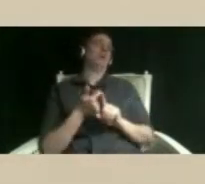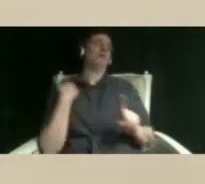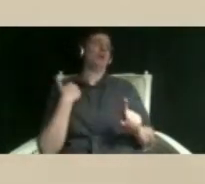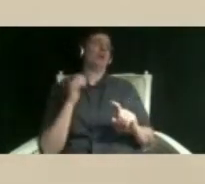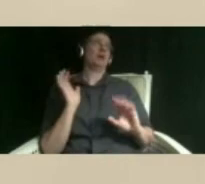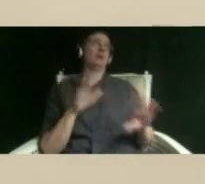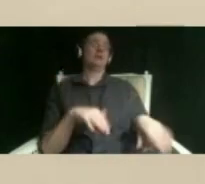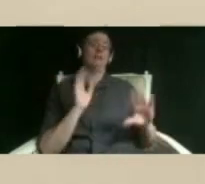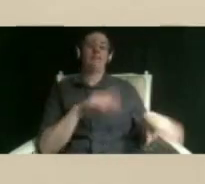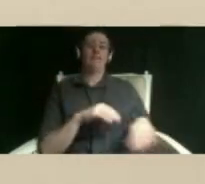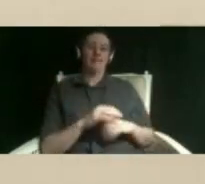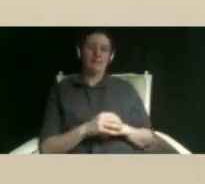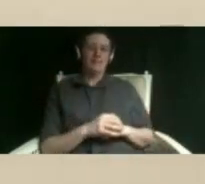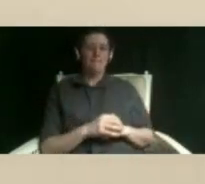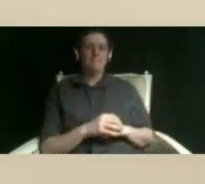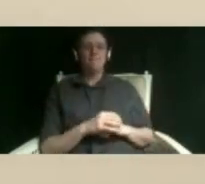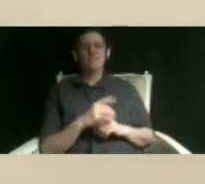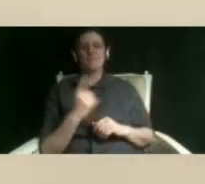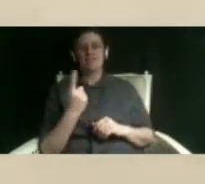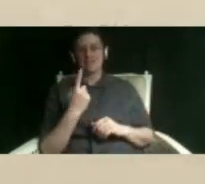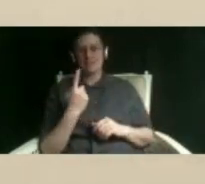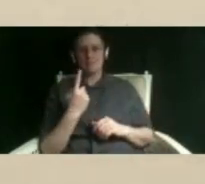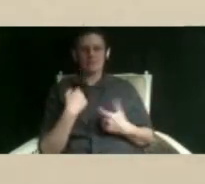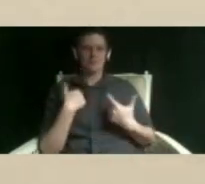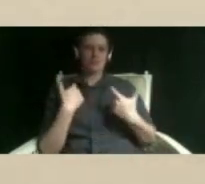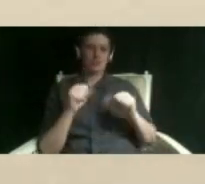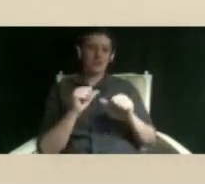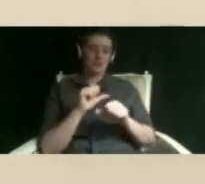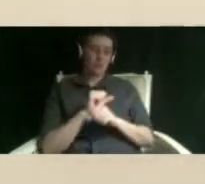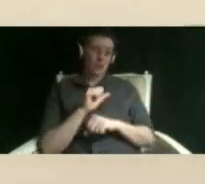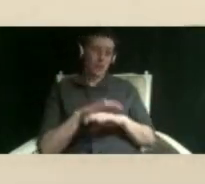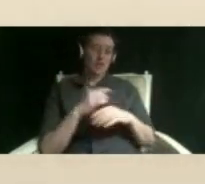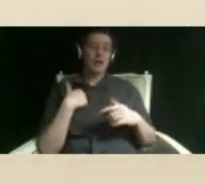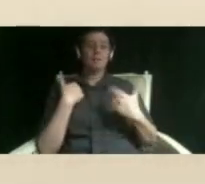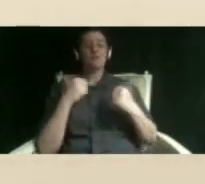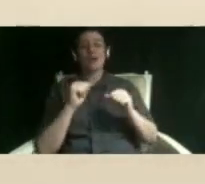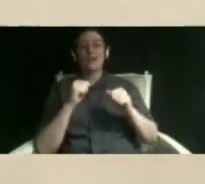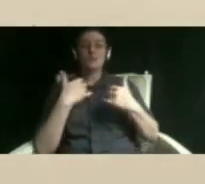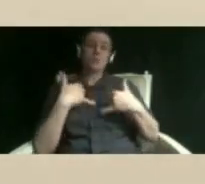feelings so that is something i'm trying to work on i am trying to keep a positive outlook on